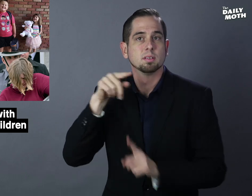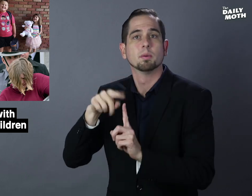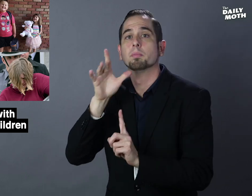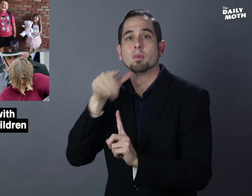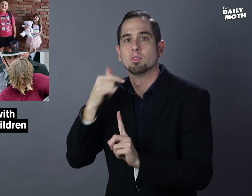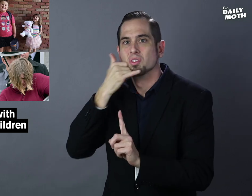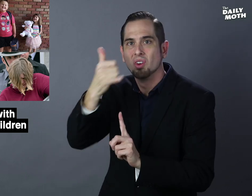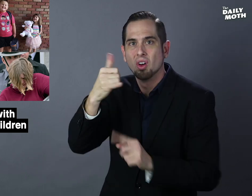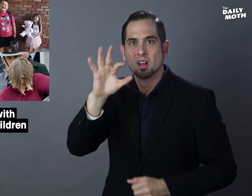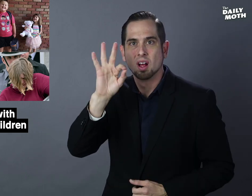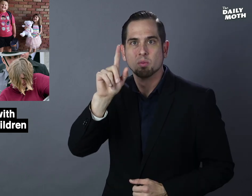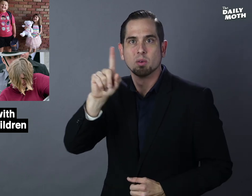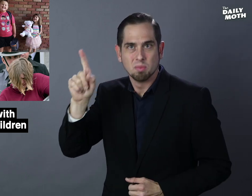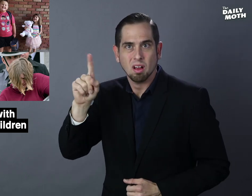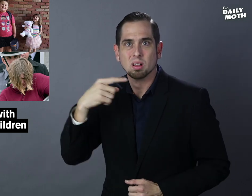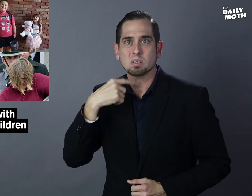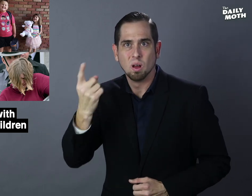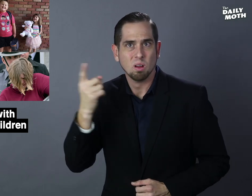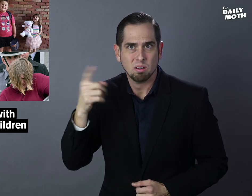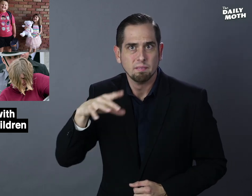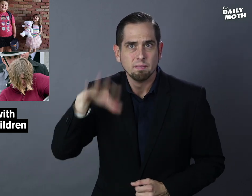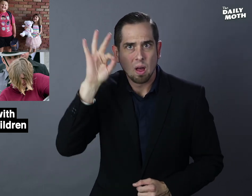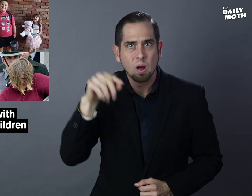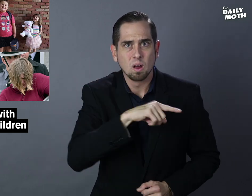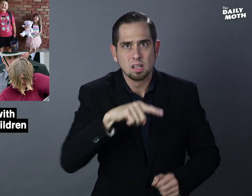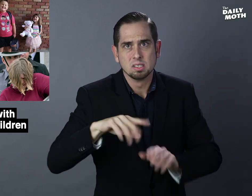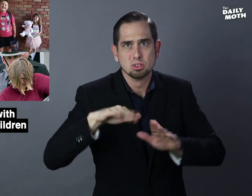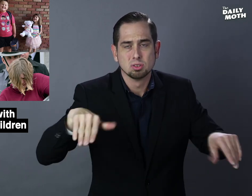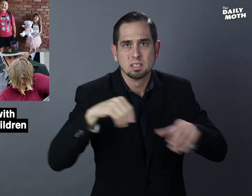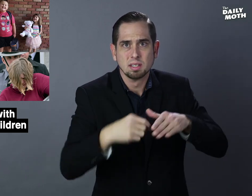The mother called 911 to say that she found the children in